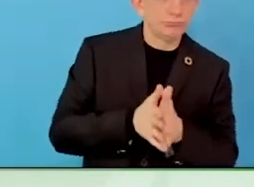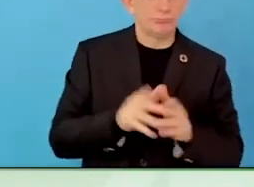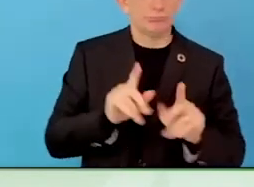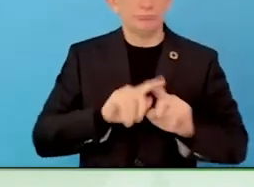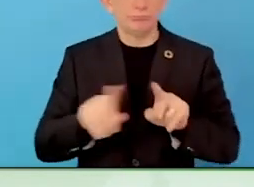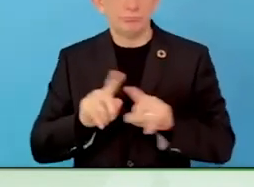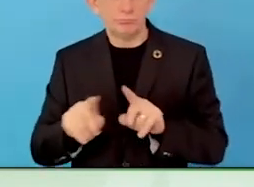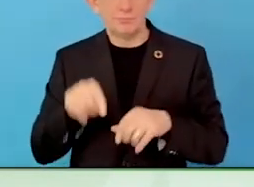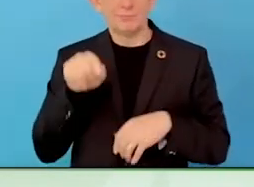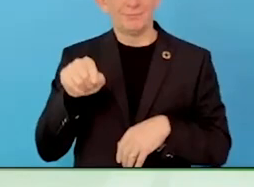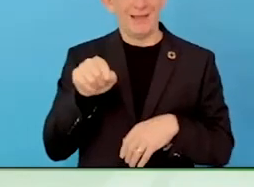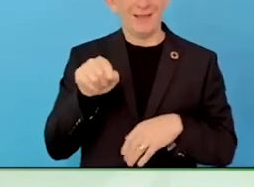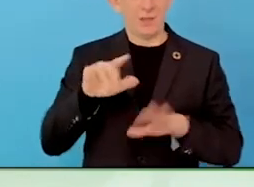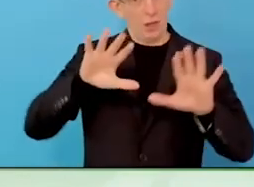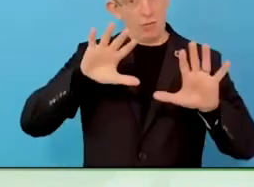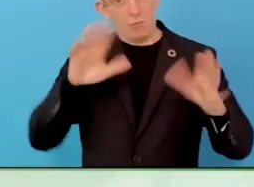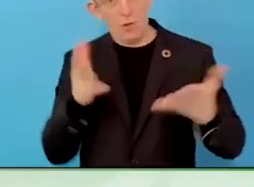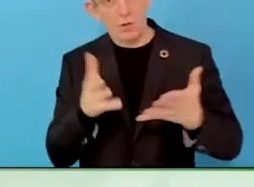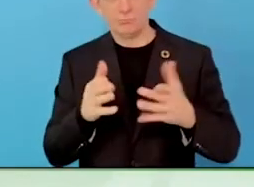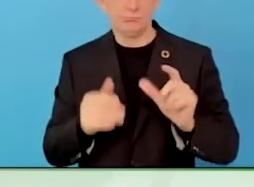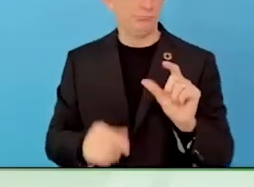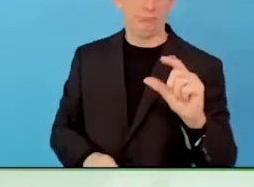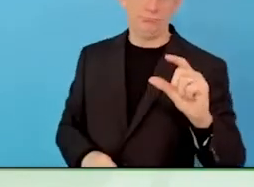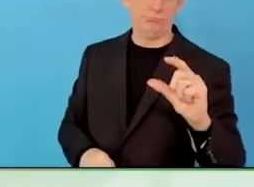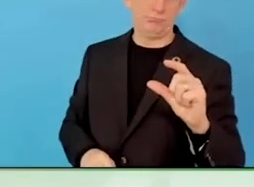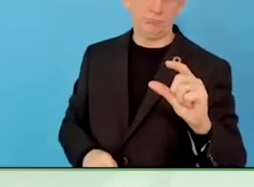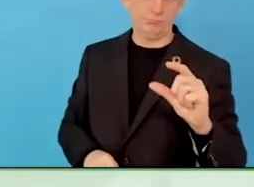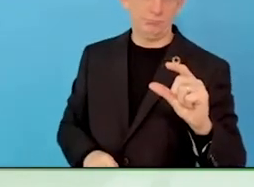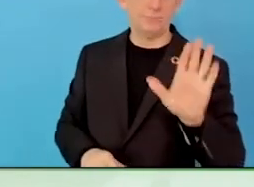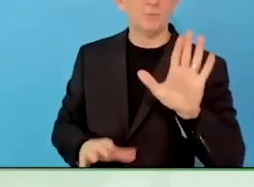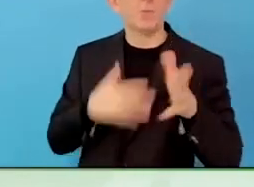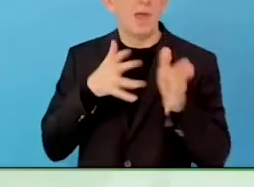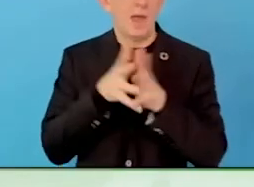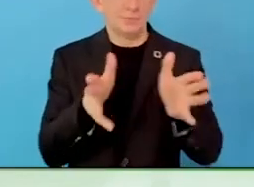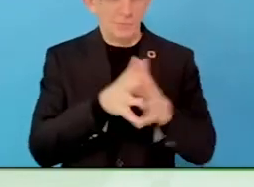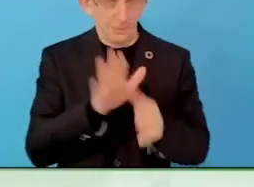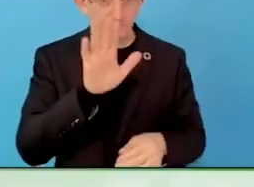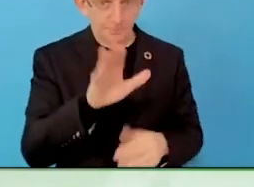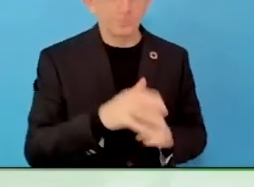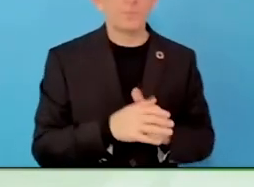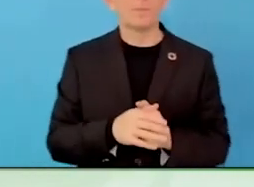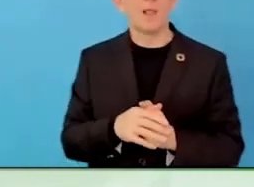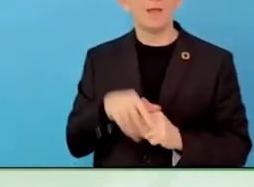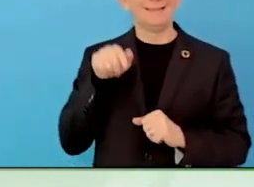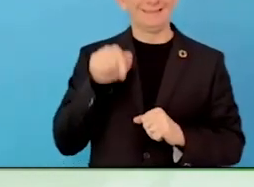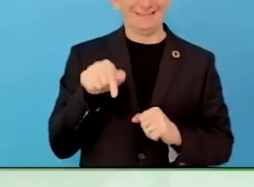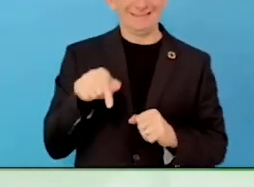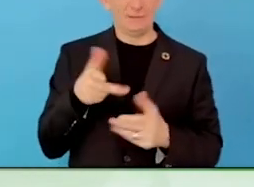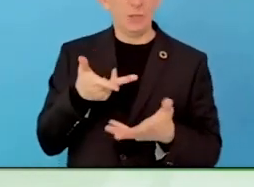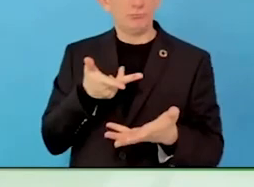We have a decision-maker, awareness initiatives going on, e-learning.